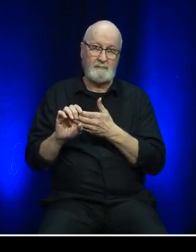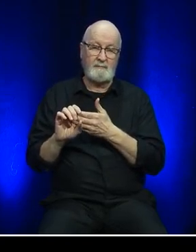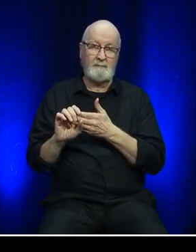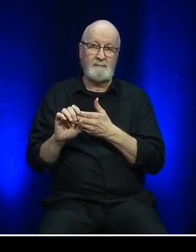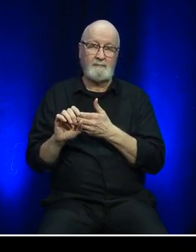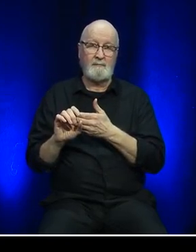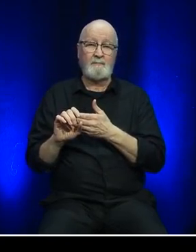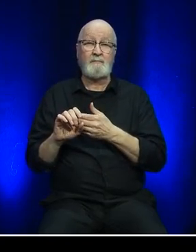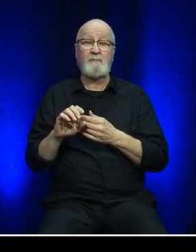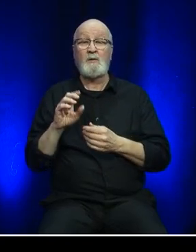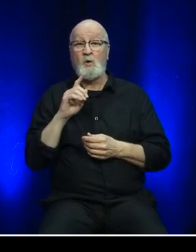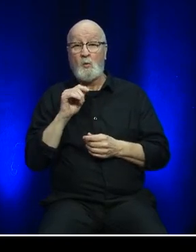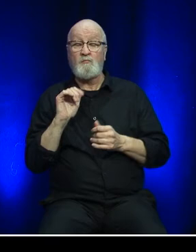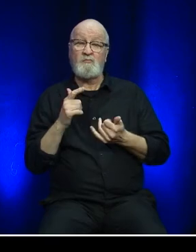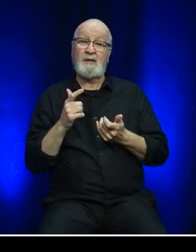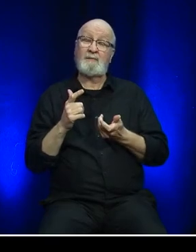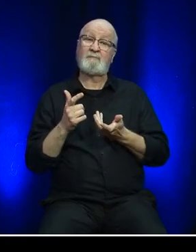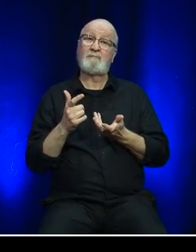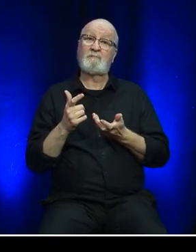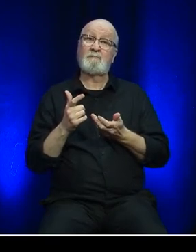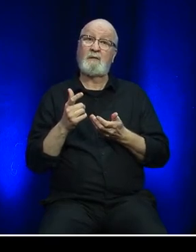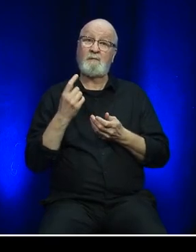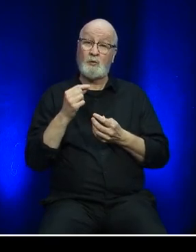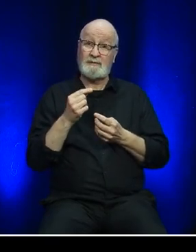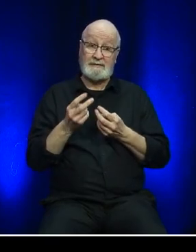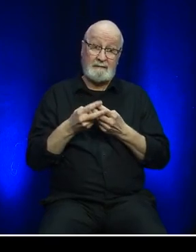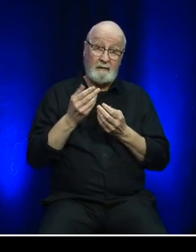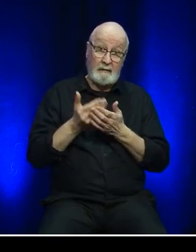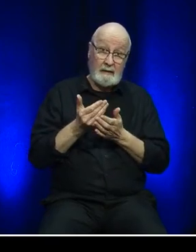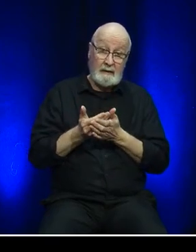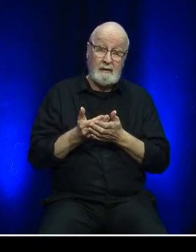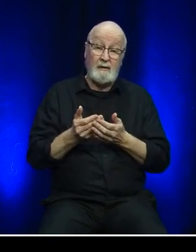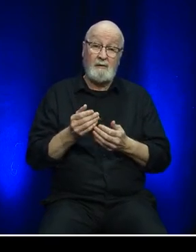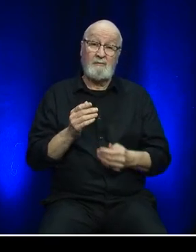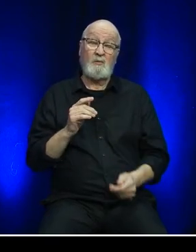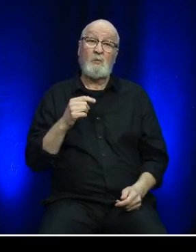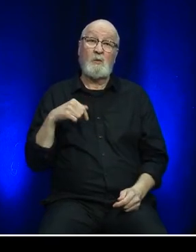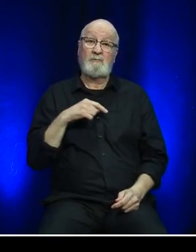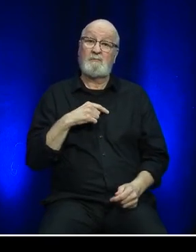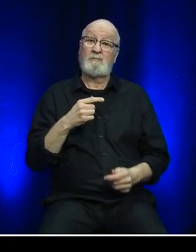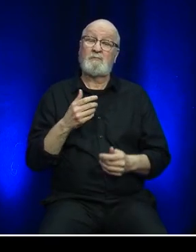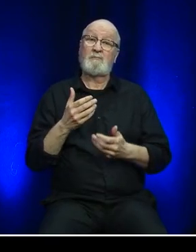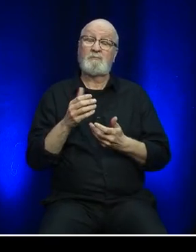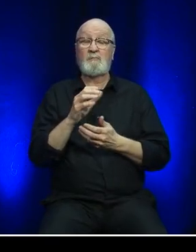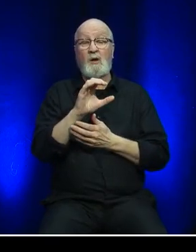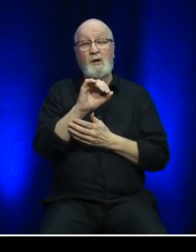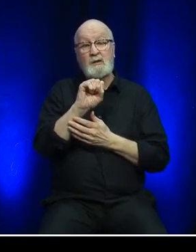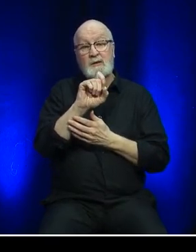From a cost recovery perspective, the organization attained a cost recovery rate